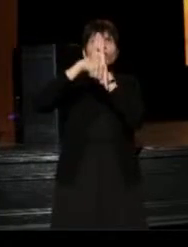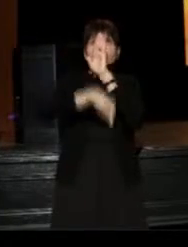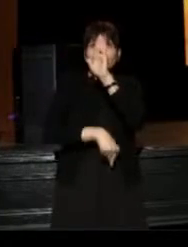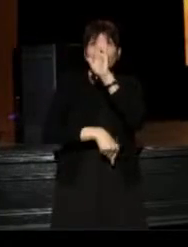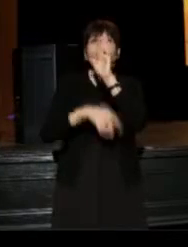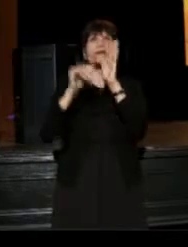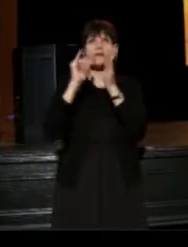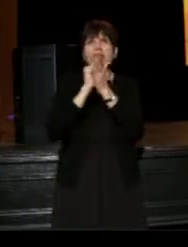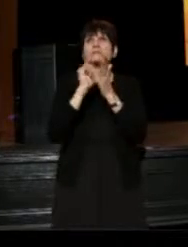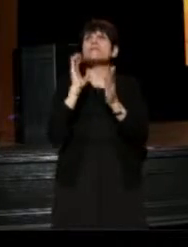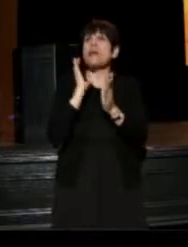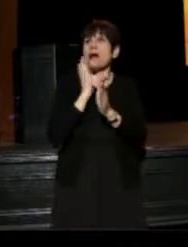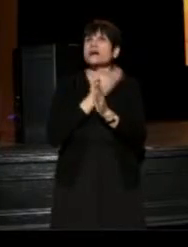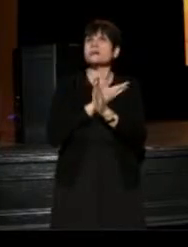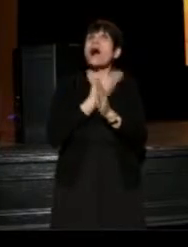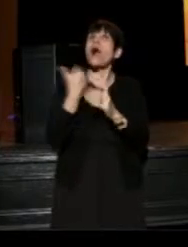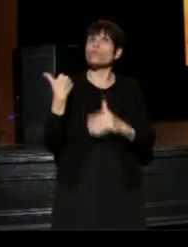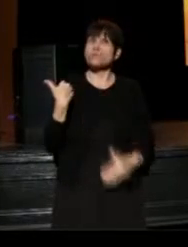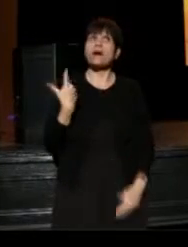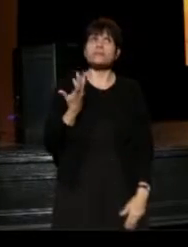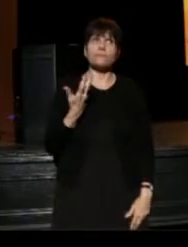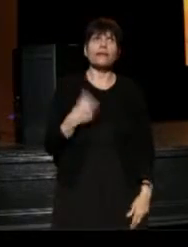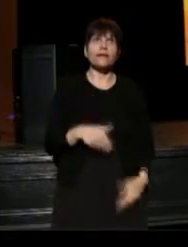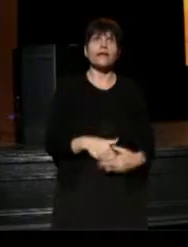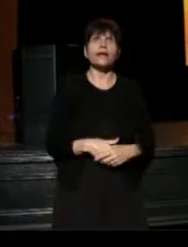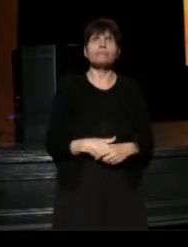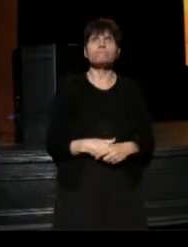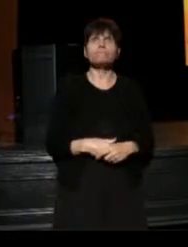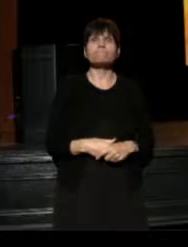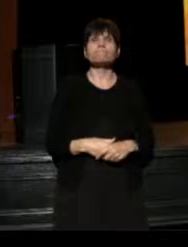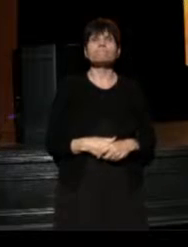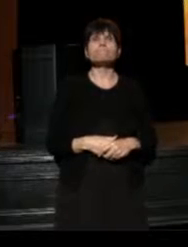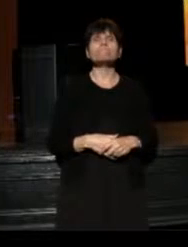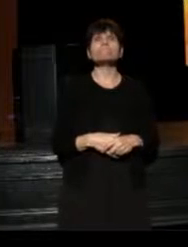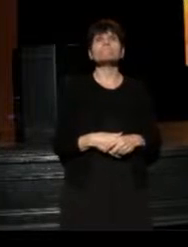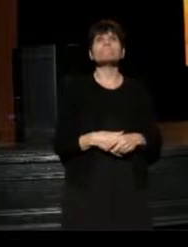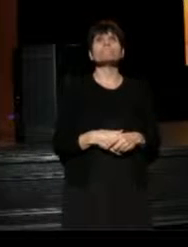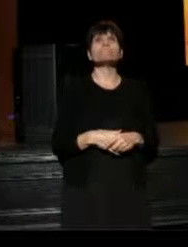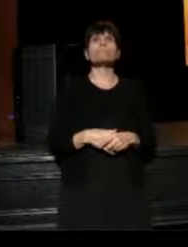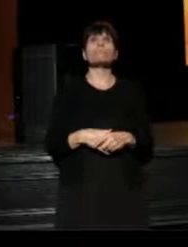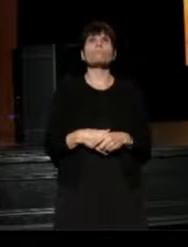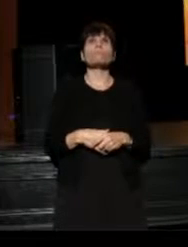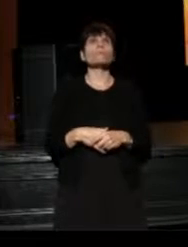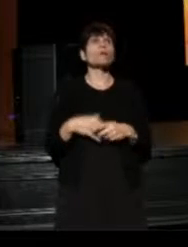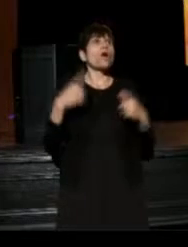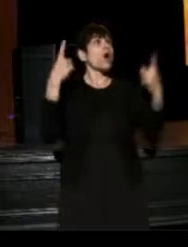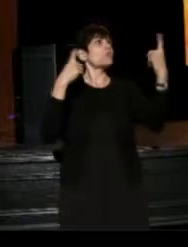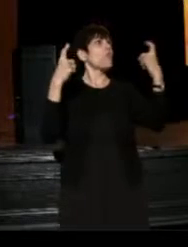because that's our responsibility. (Jim) Let's take questions from you guys.